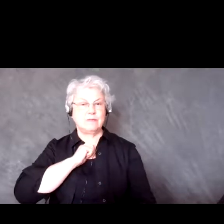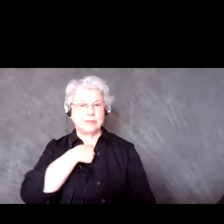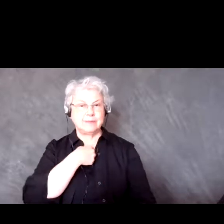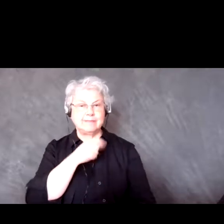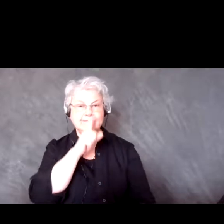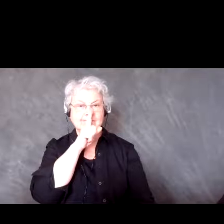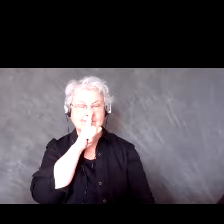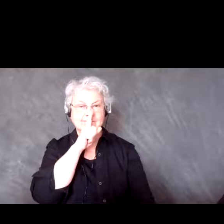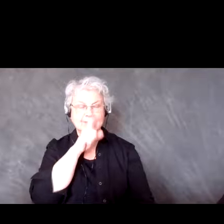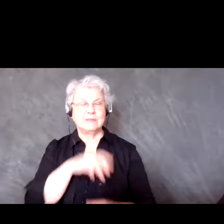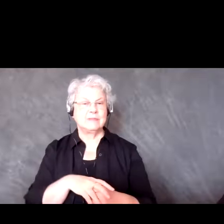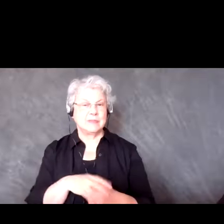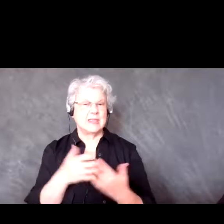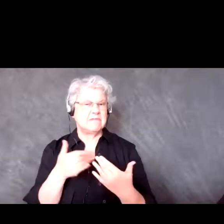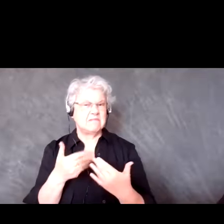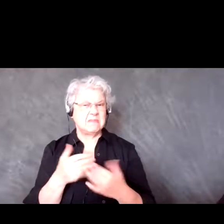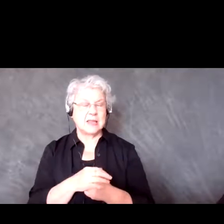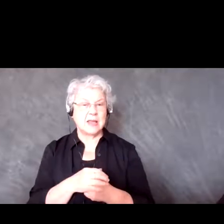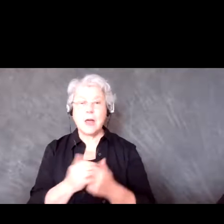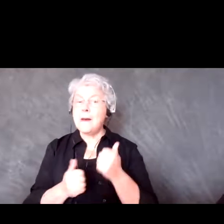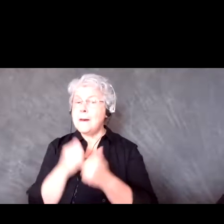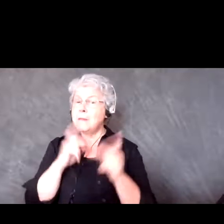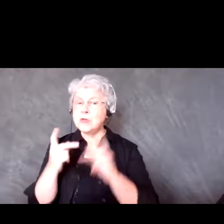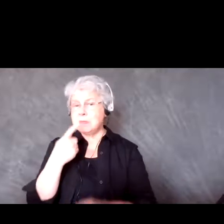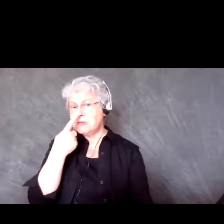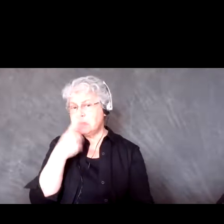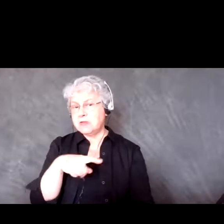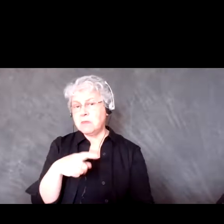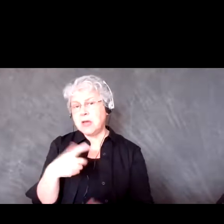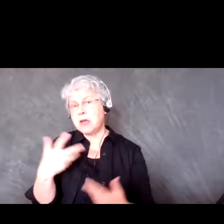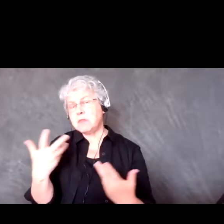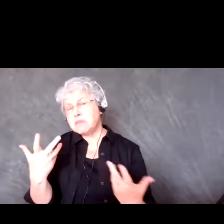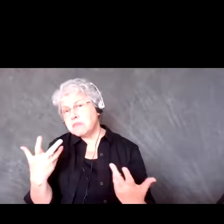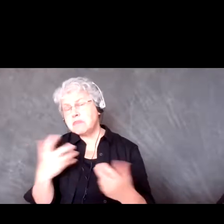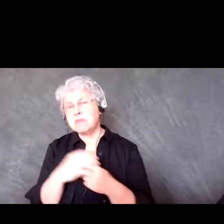For the most part a lot of community members don't really mind too much. I haven’t encountered anyone